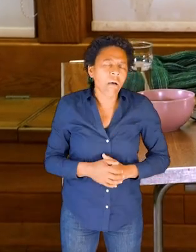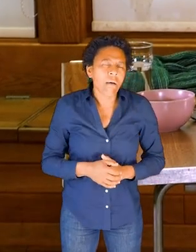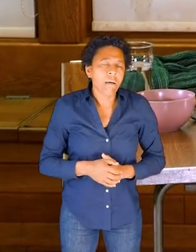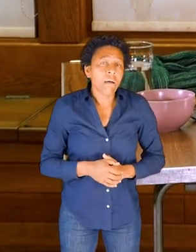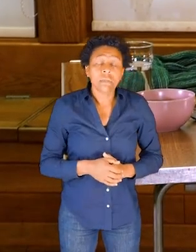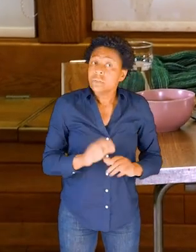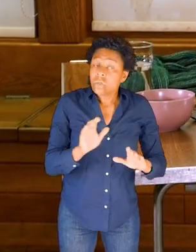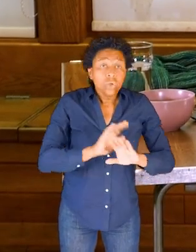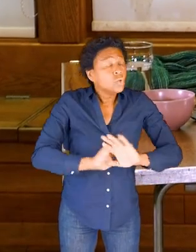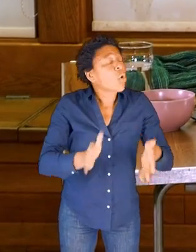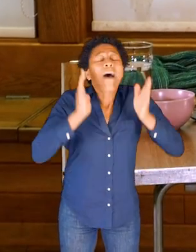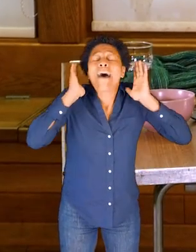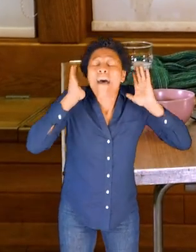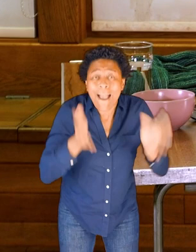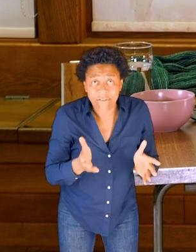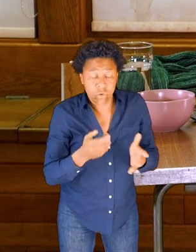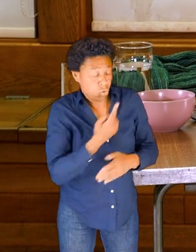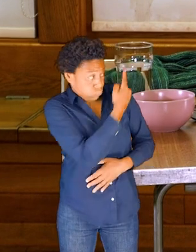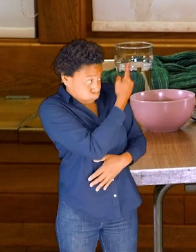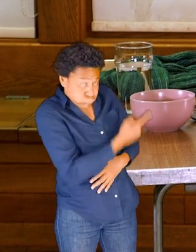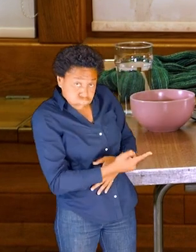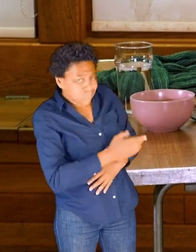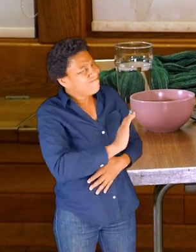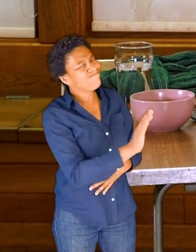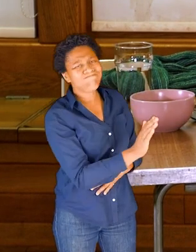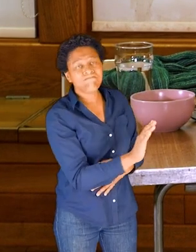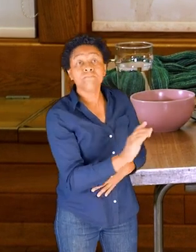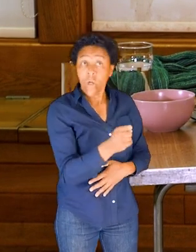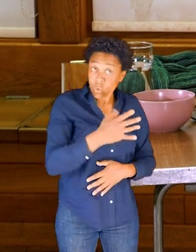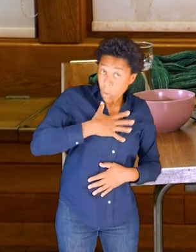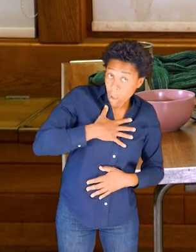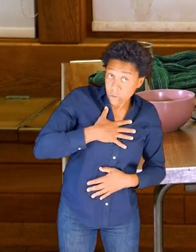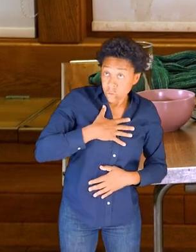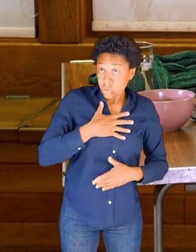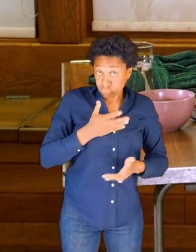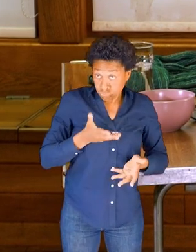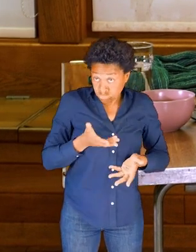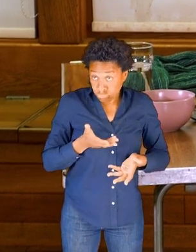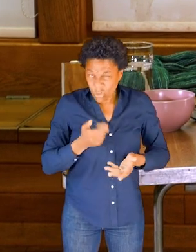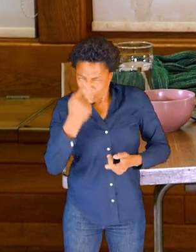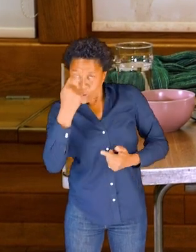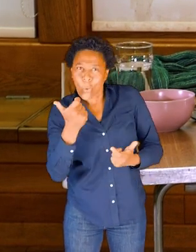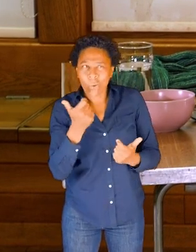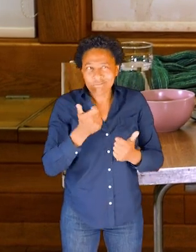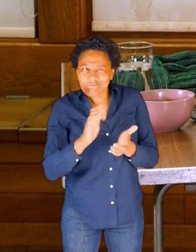You don't need any of these objects to do this class. But if you'd like to and you feel like it would be fun to have a play